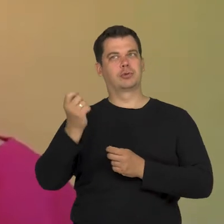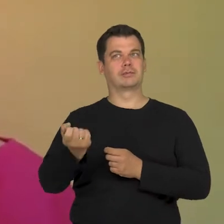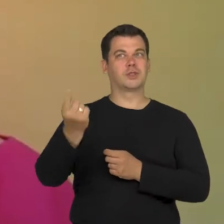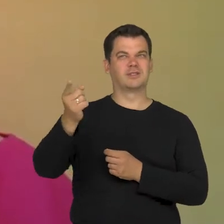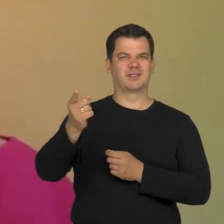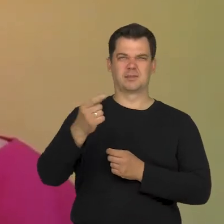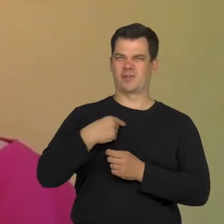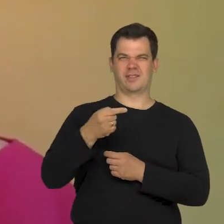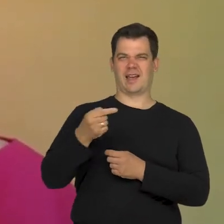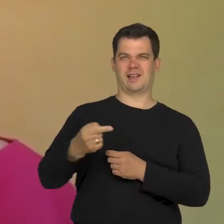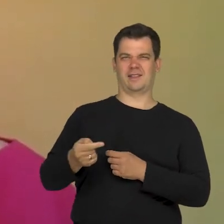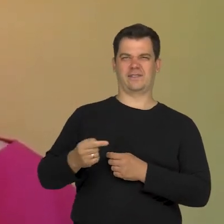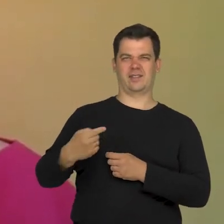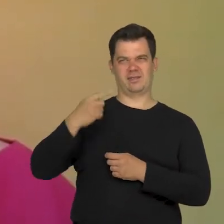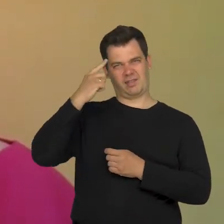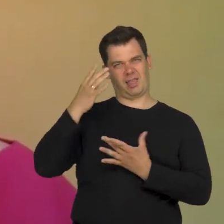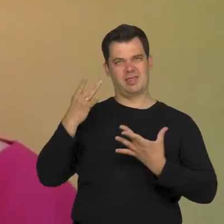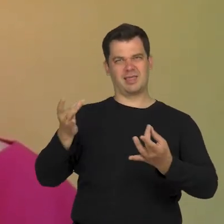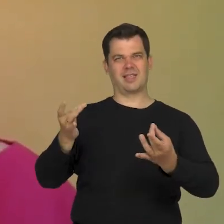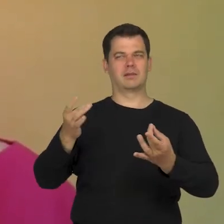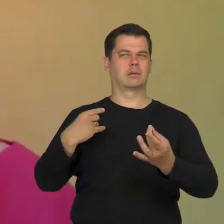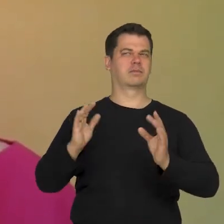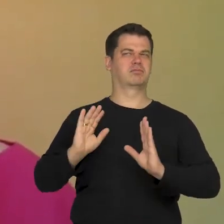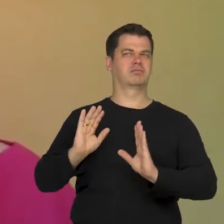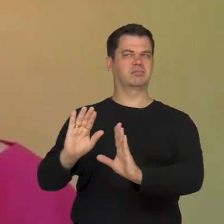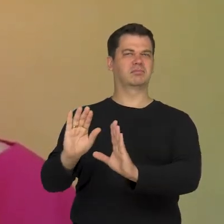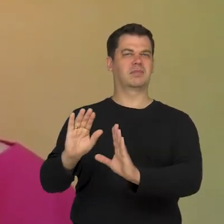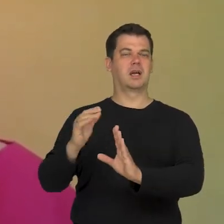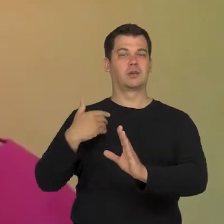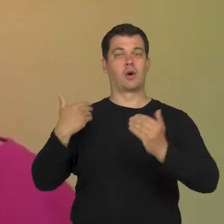related to my person the fact that I am a woman,